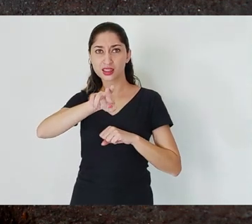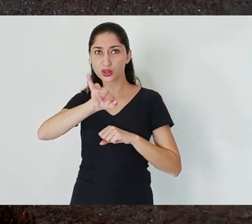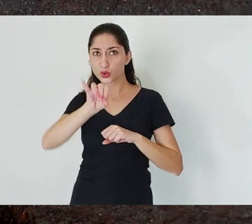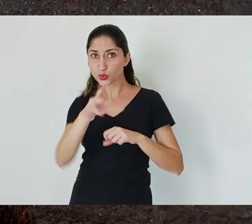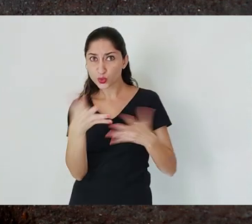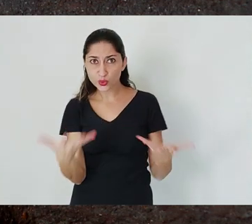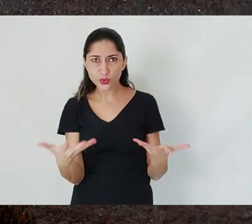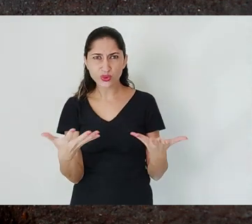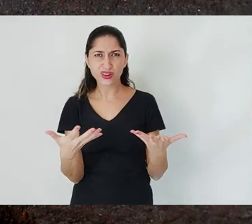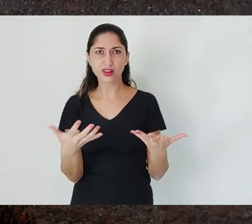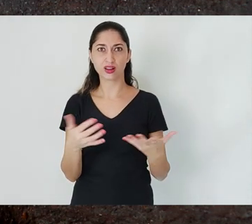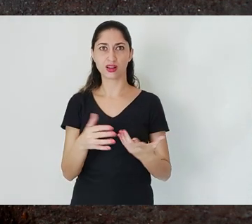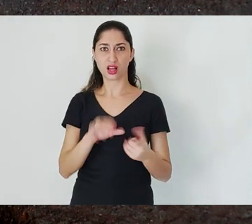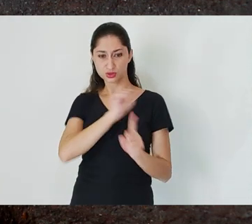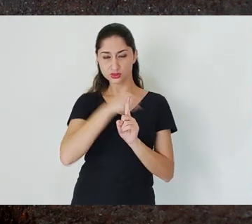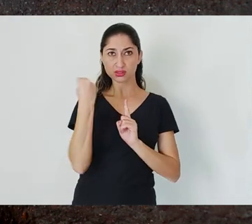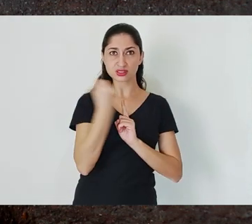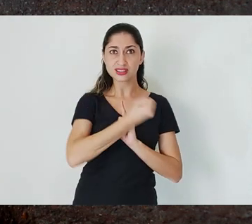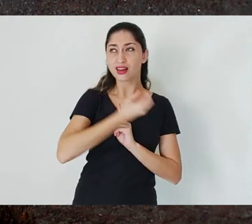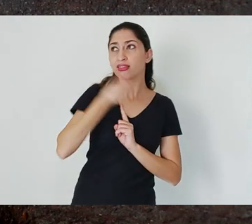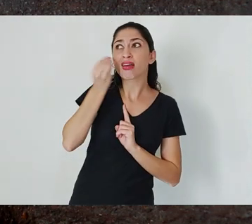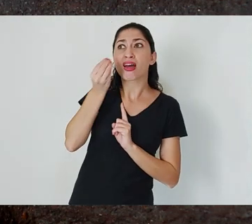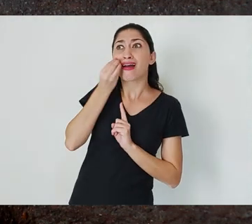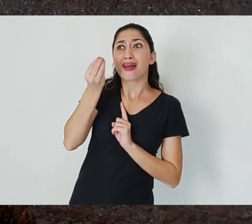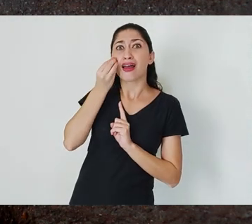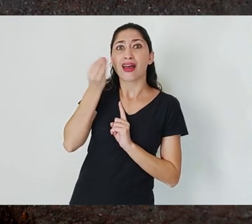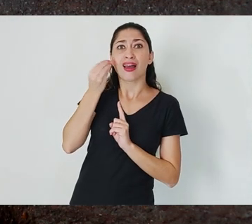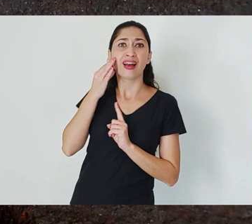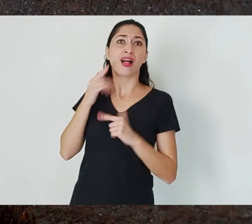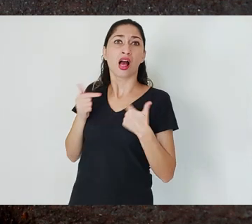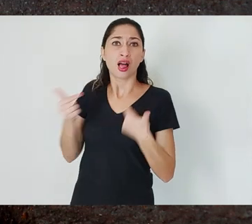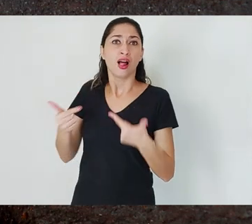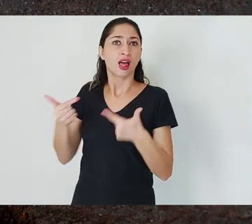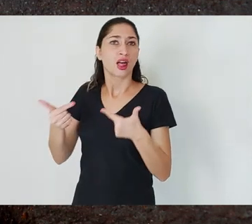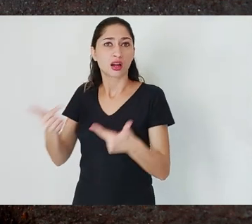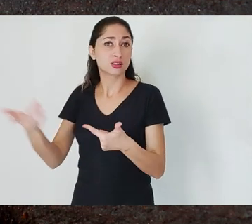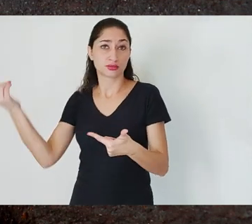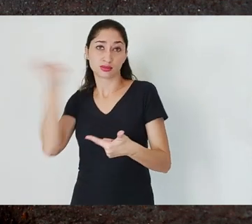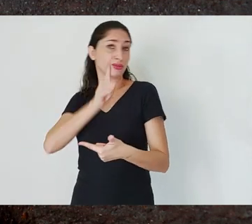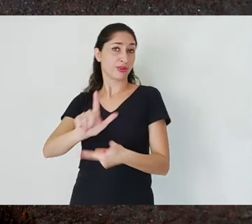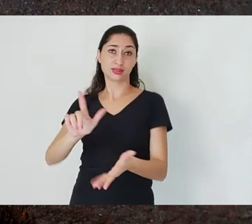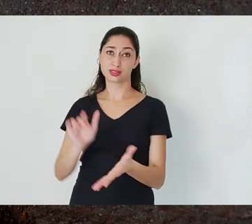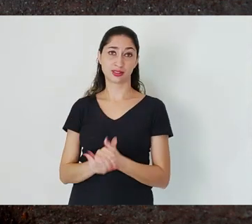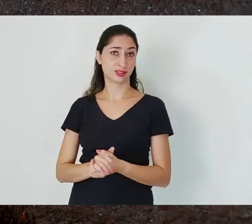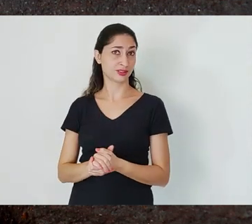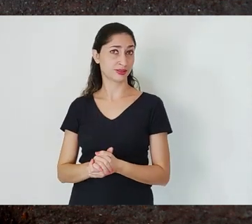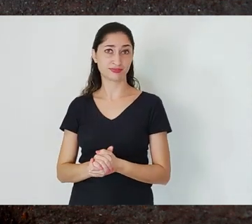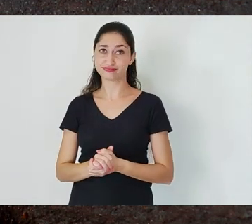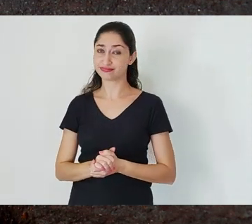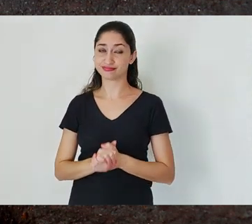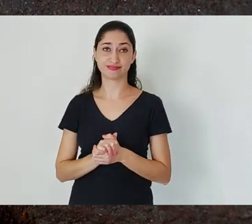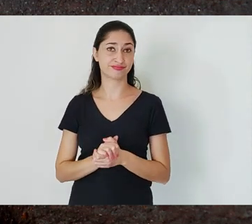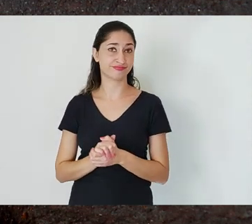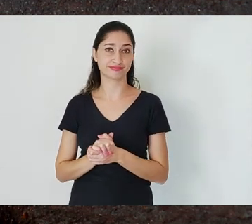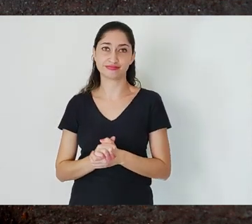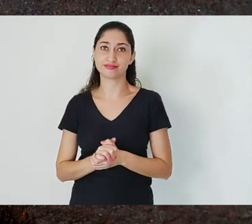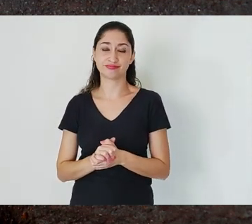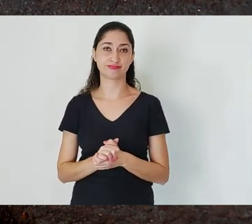And for society, in this situation, it is always very arduous, it is very